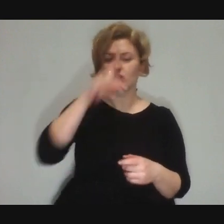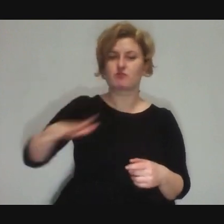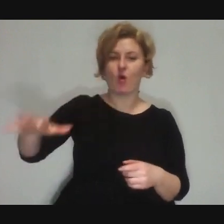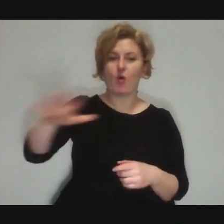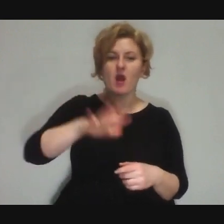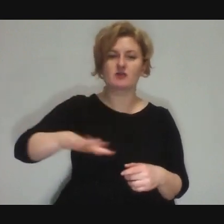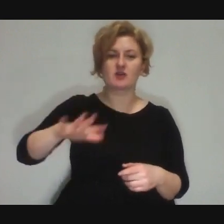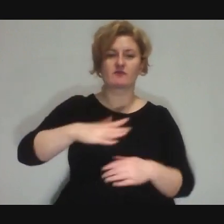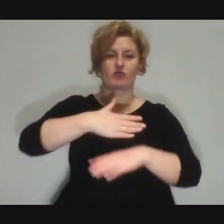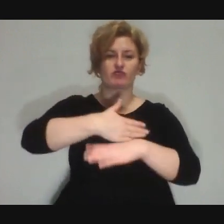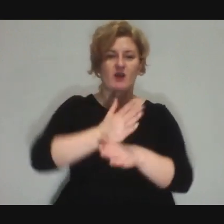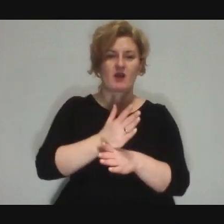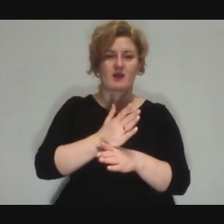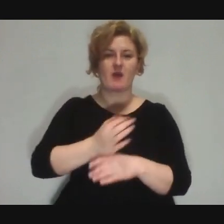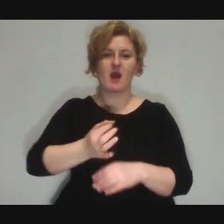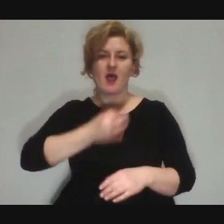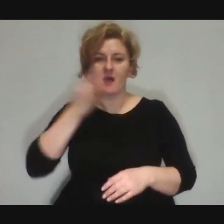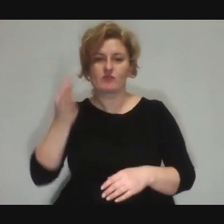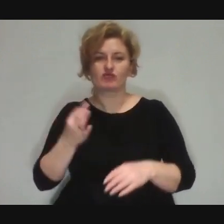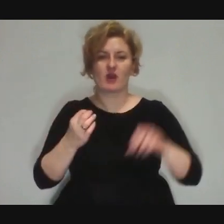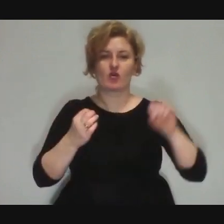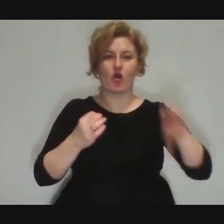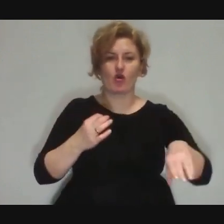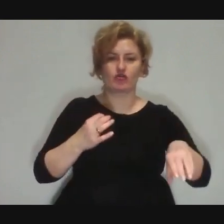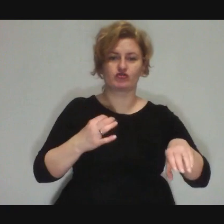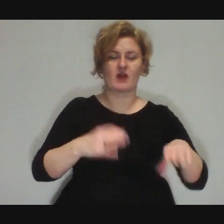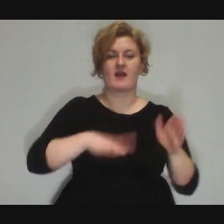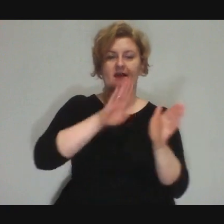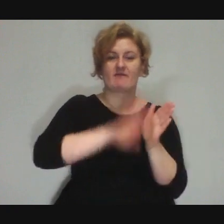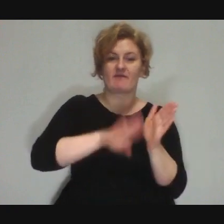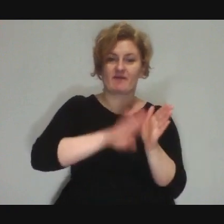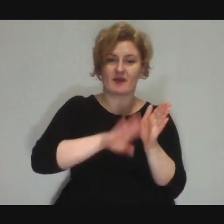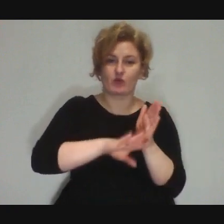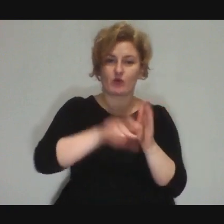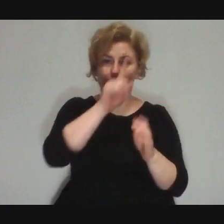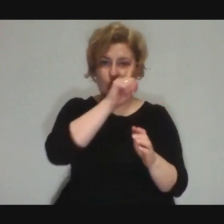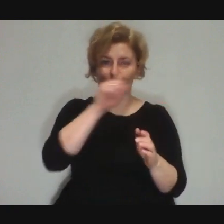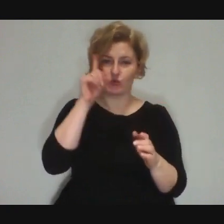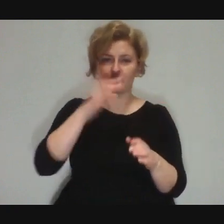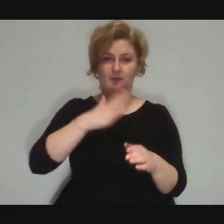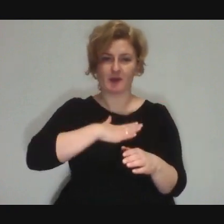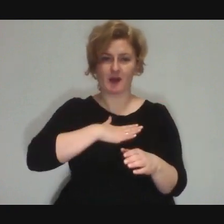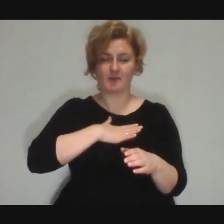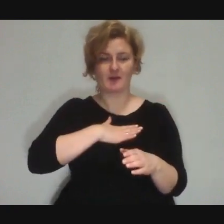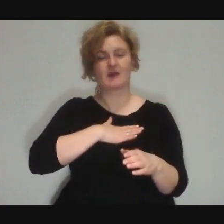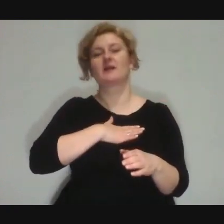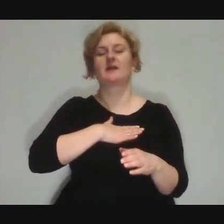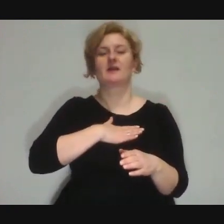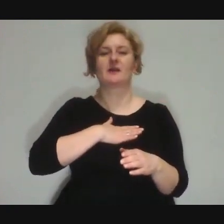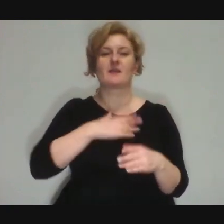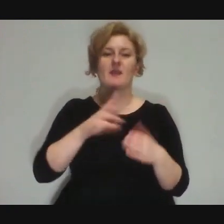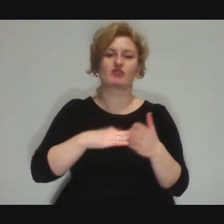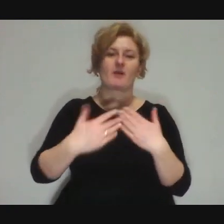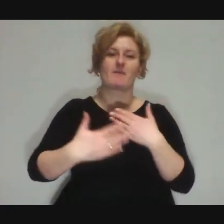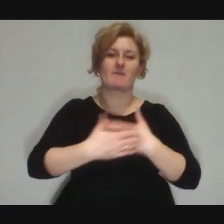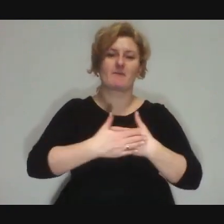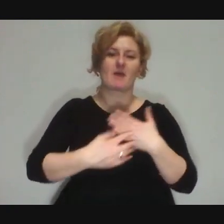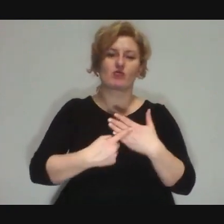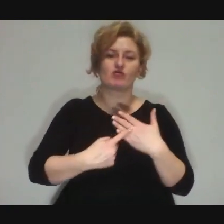We have normal people where we have a married couple who have children.